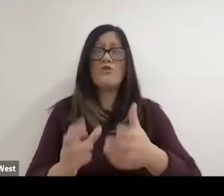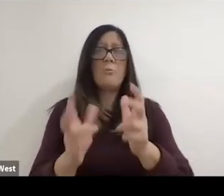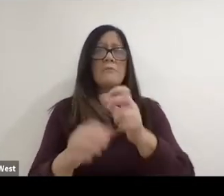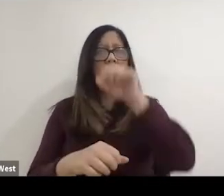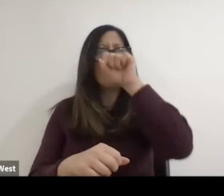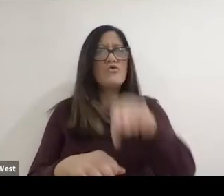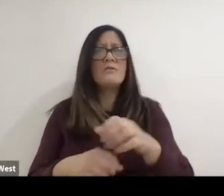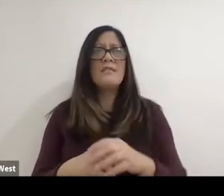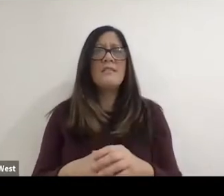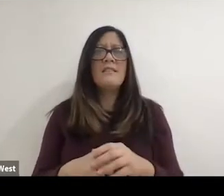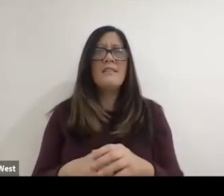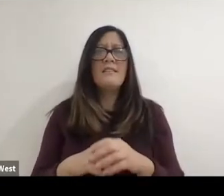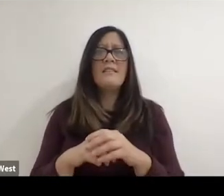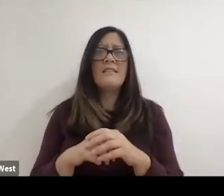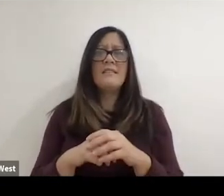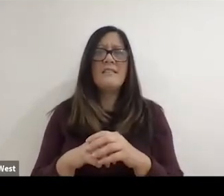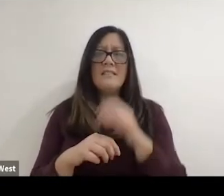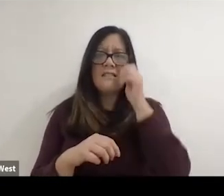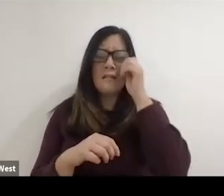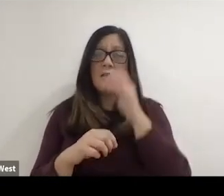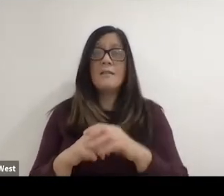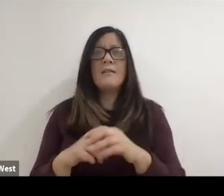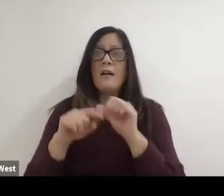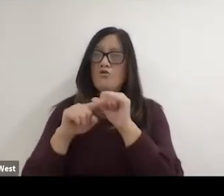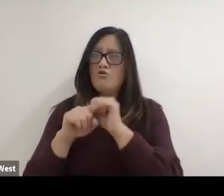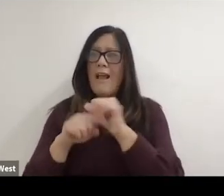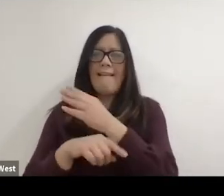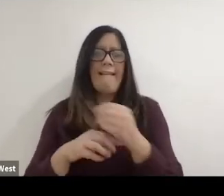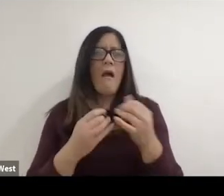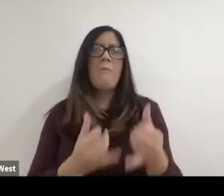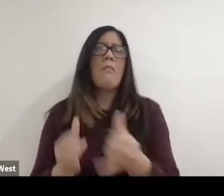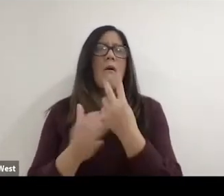You know, I said I didn't like the training. I loved the training as much as